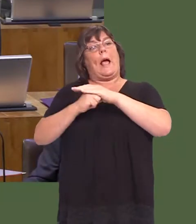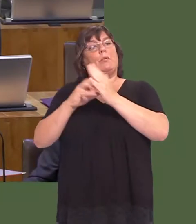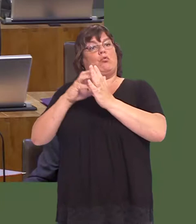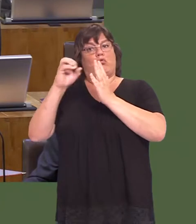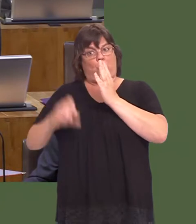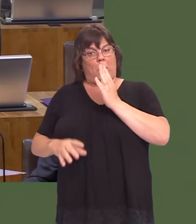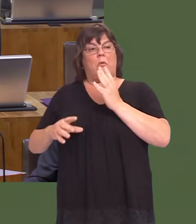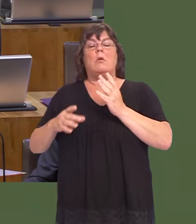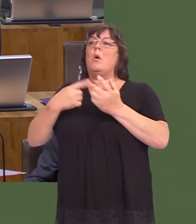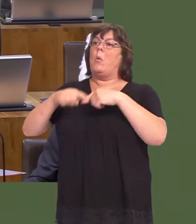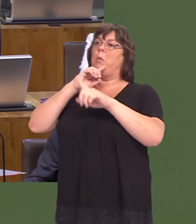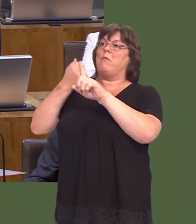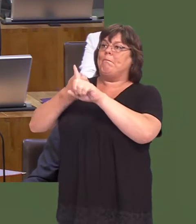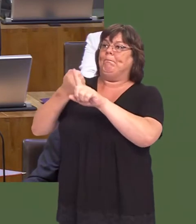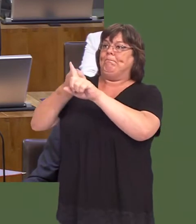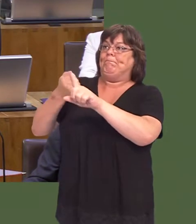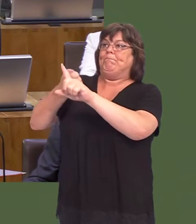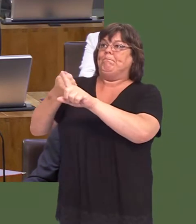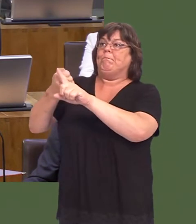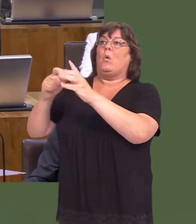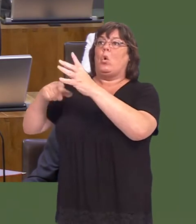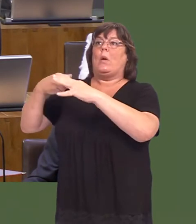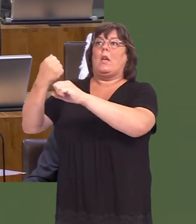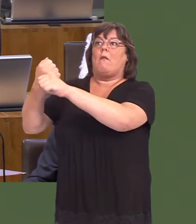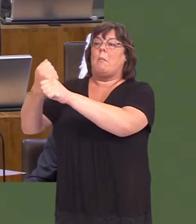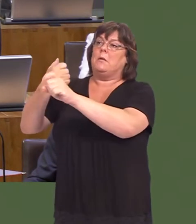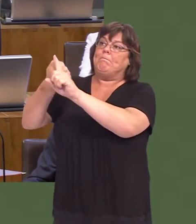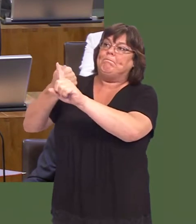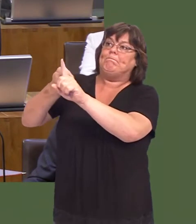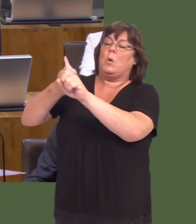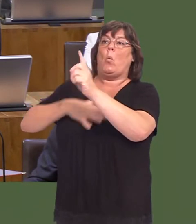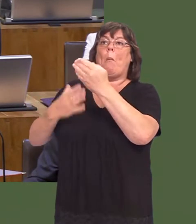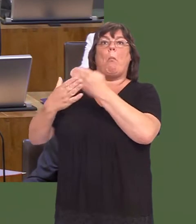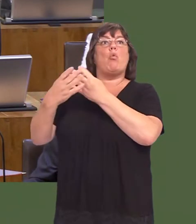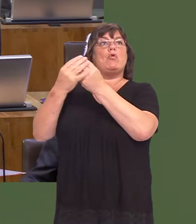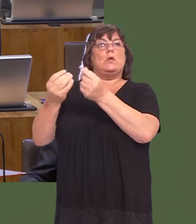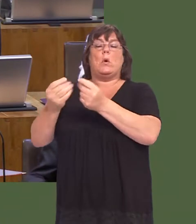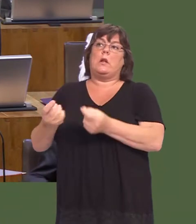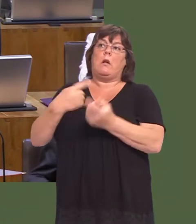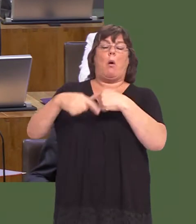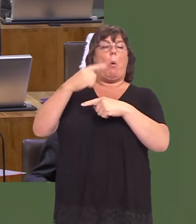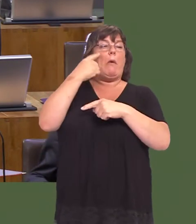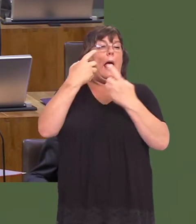We will continue to press the UK Government for more resources and we will consider what we can do financially in order to move forward with that.